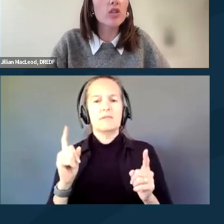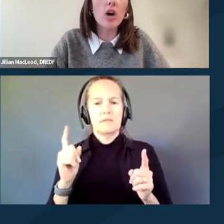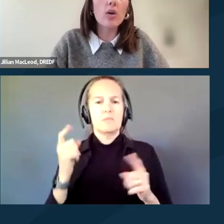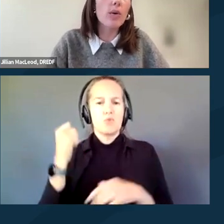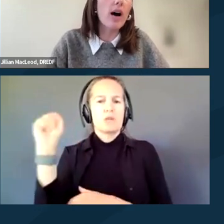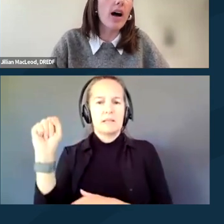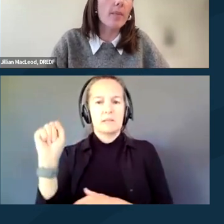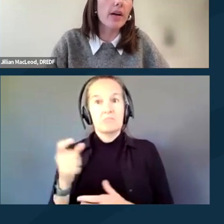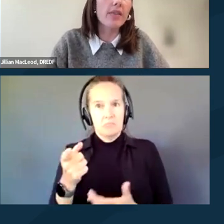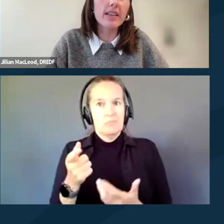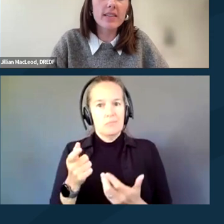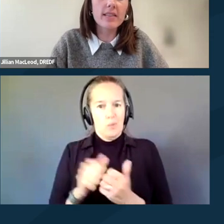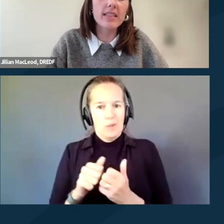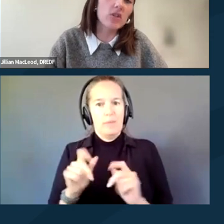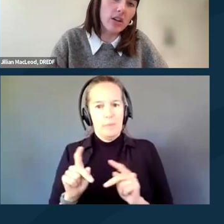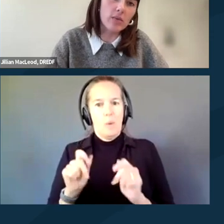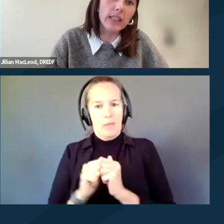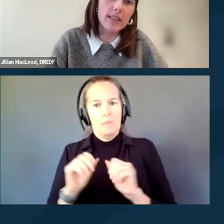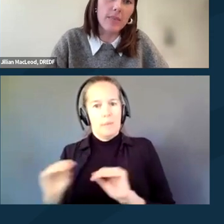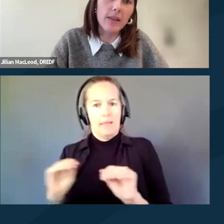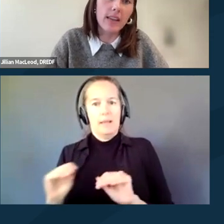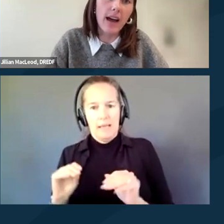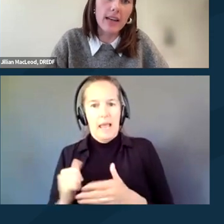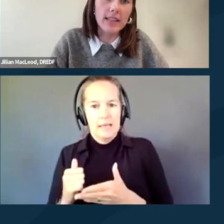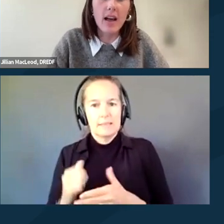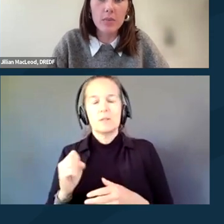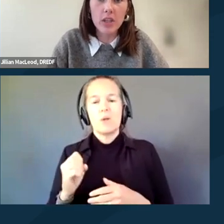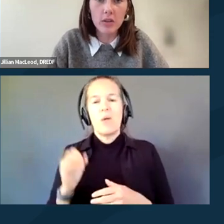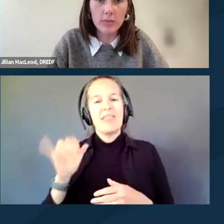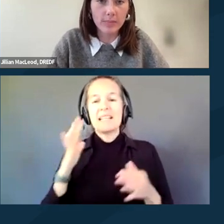So this decision is really something that is up to you.